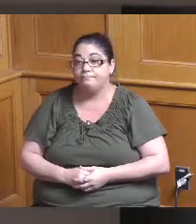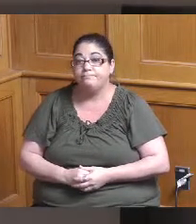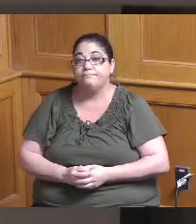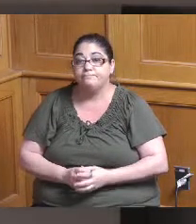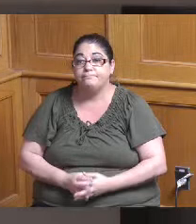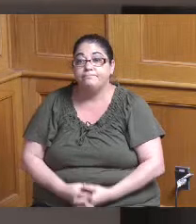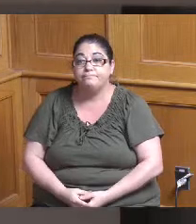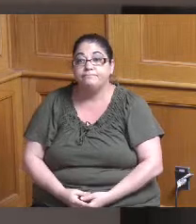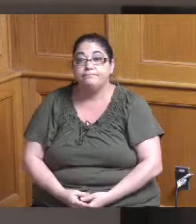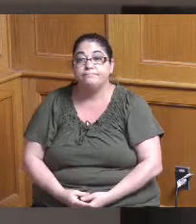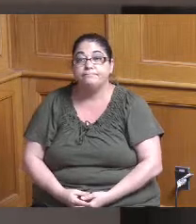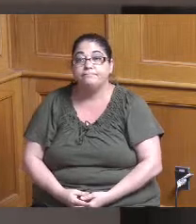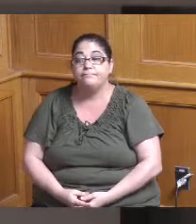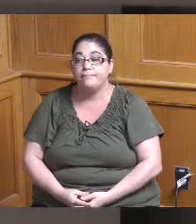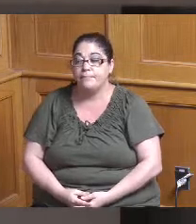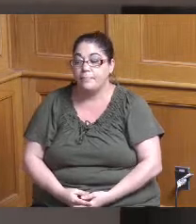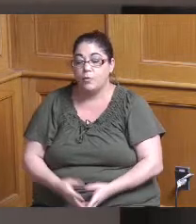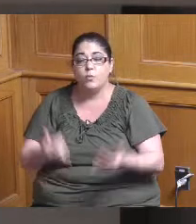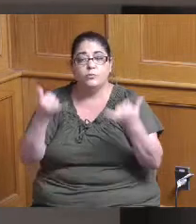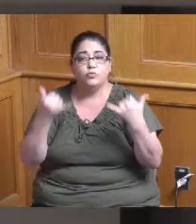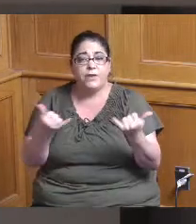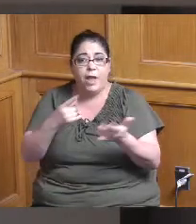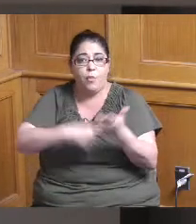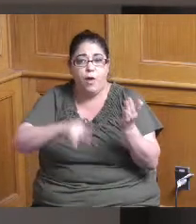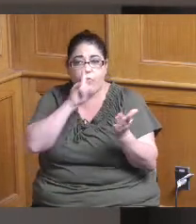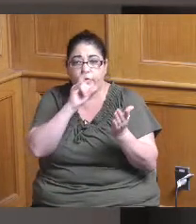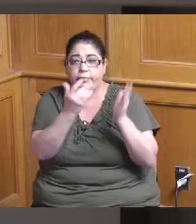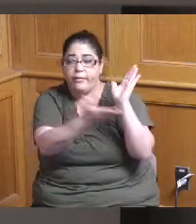so here's the site today you see Montgomery Road running diagonally